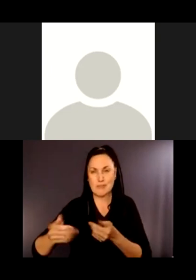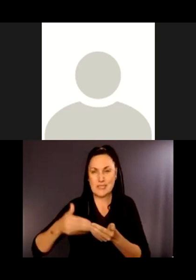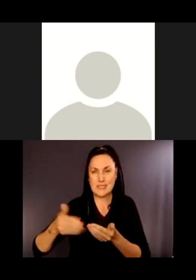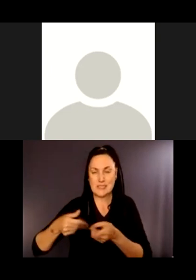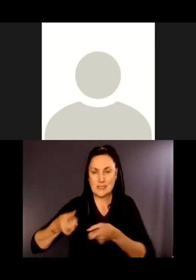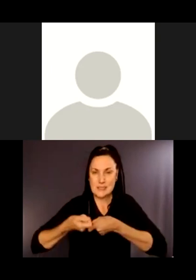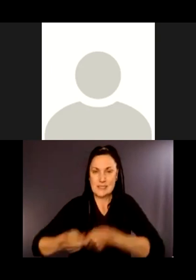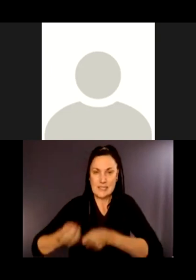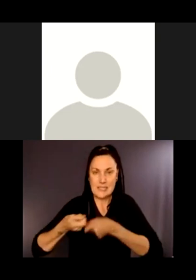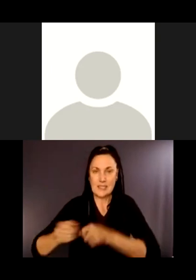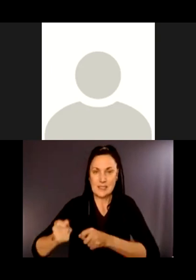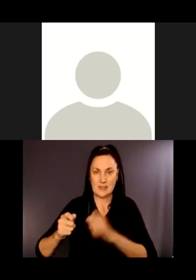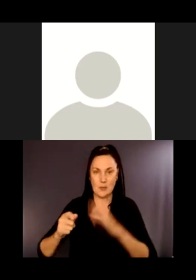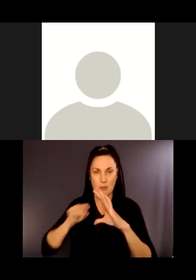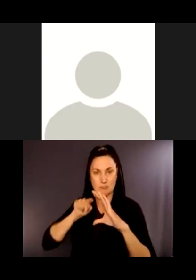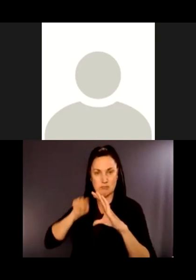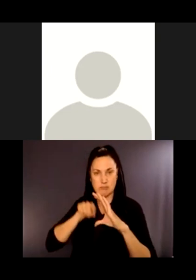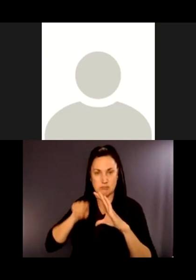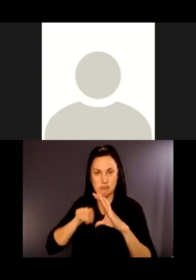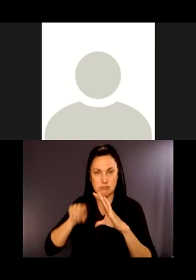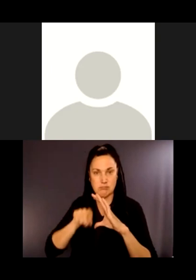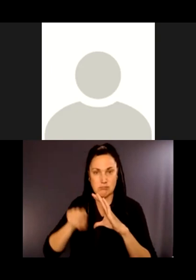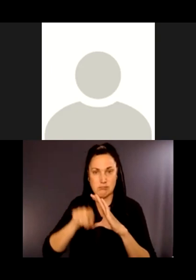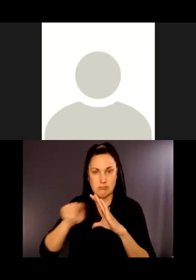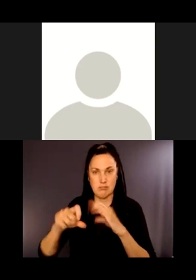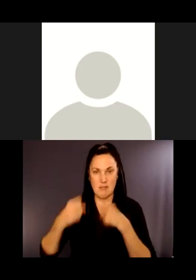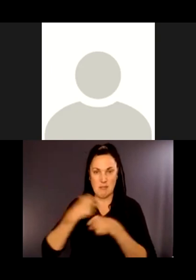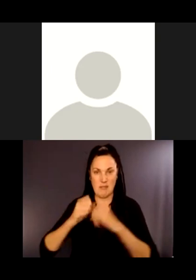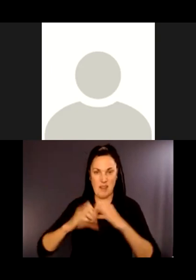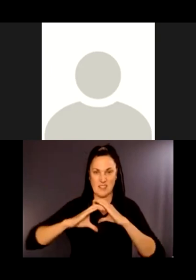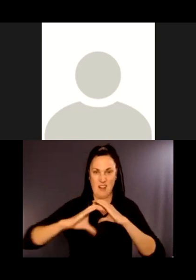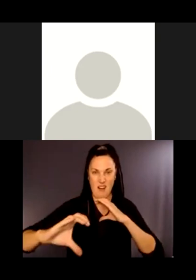really limit impacts to the surface, whether it's roadways